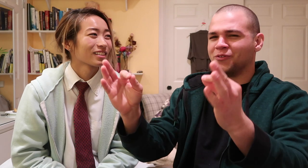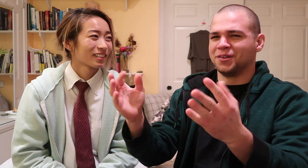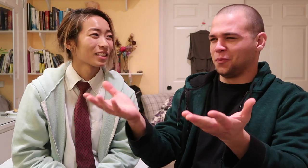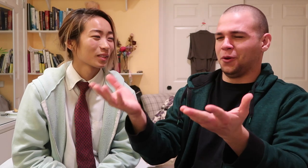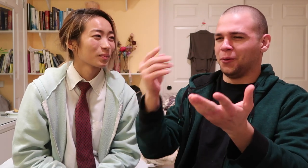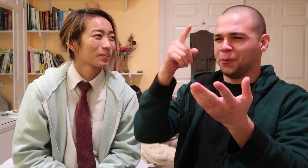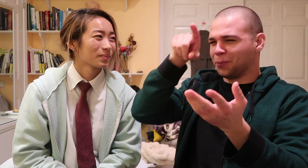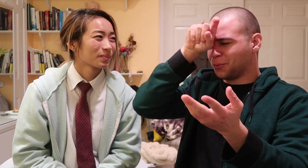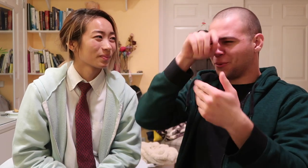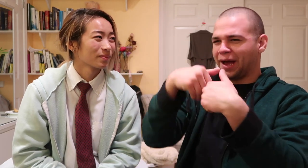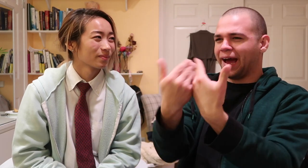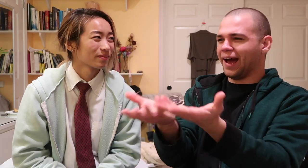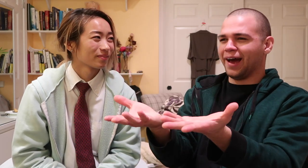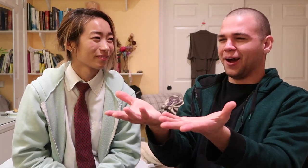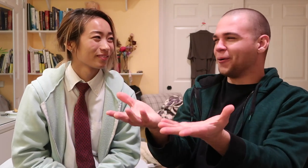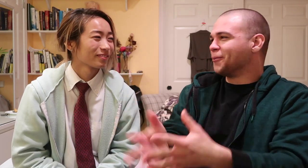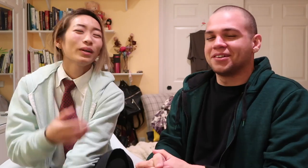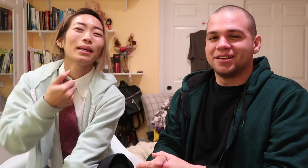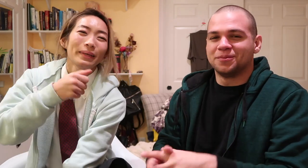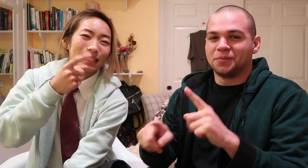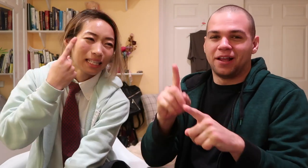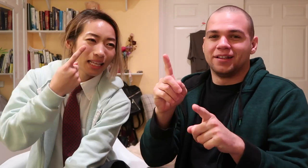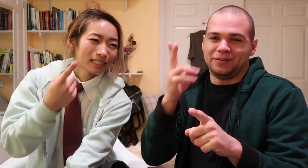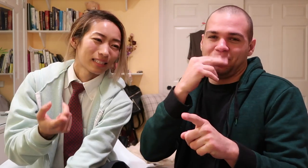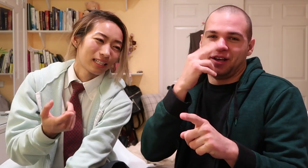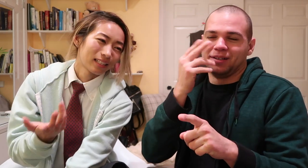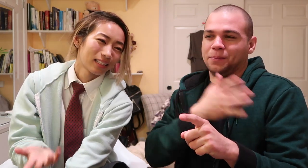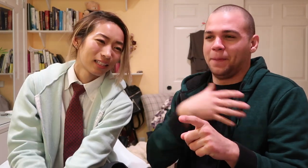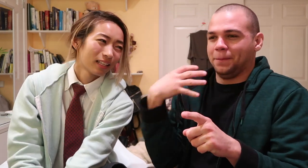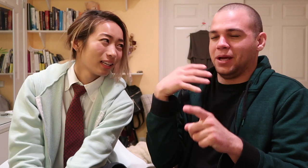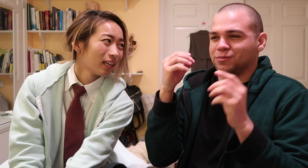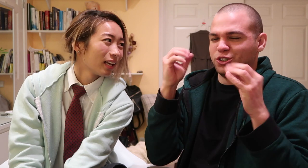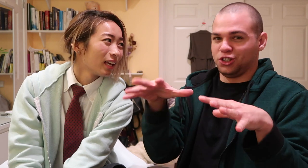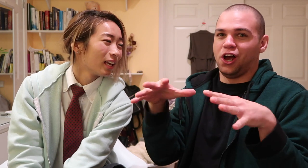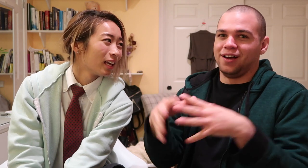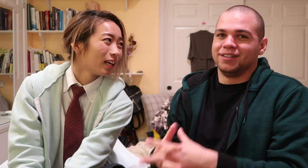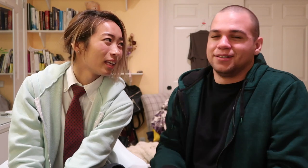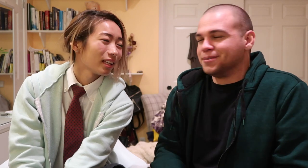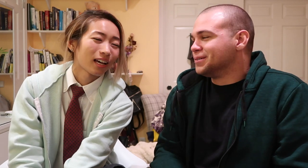perfect! *puzzled* how!" well that makes sense he was shocked